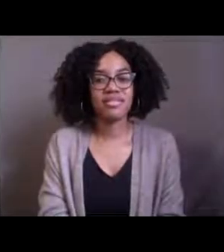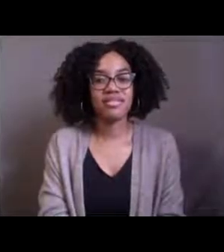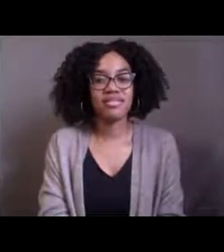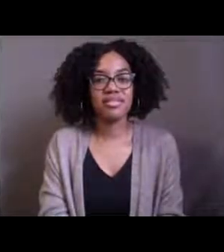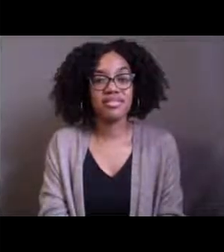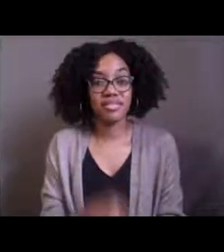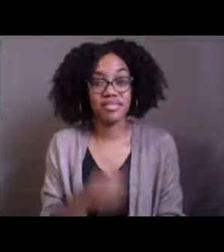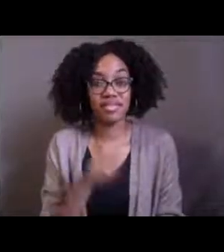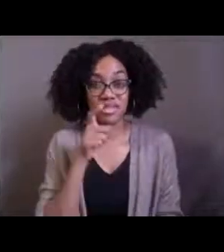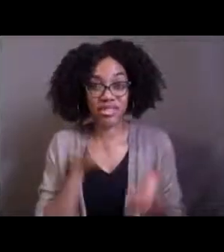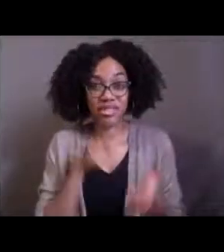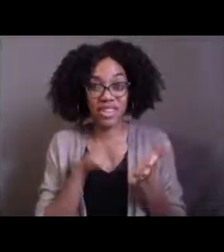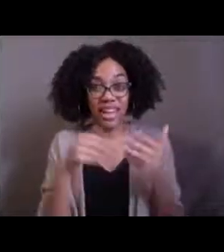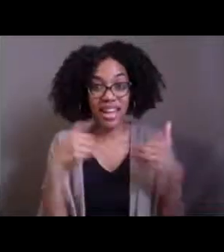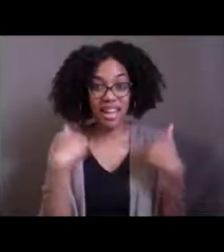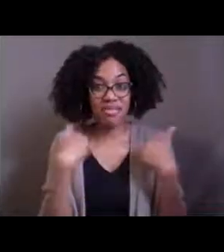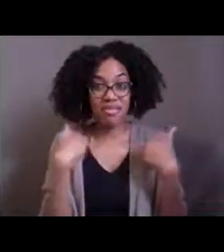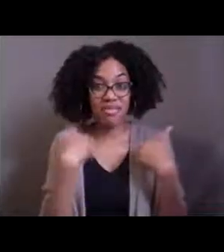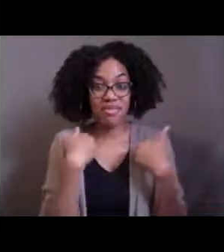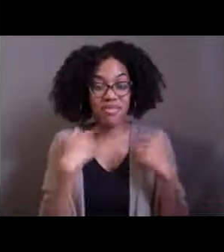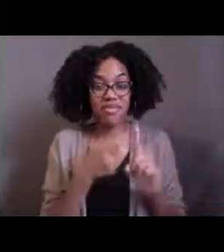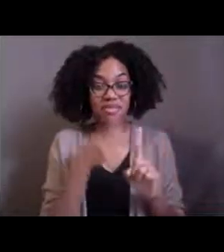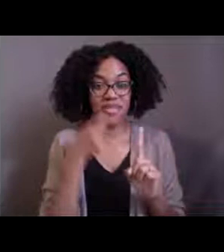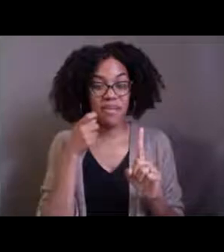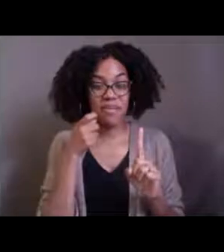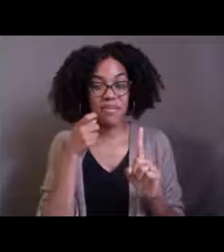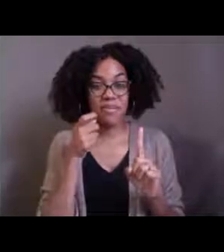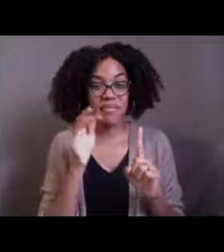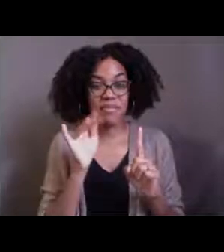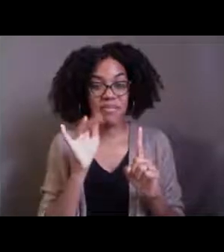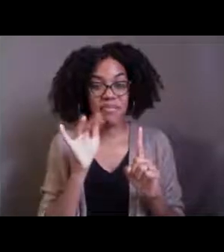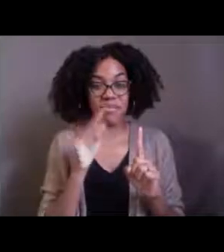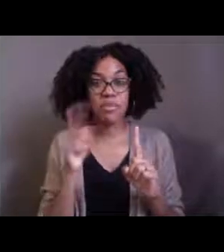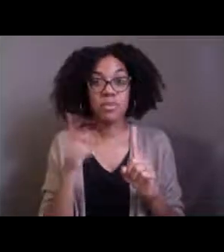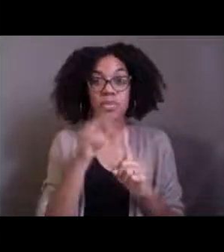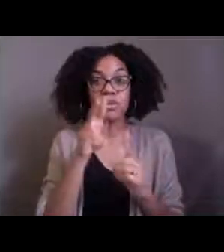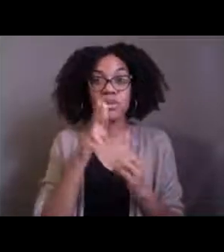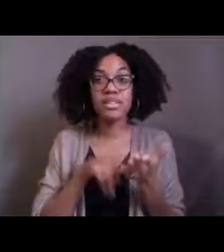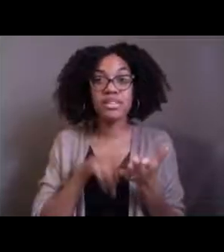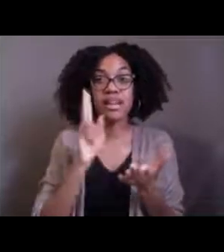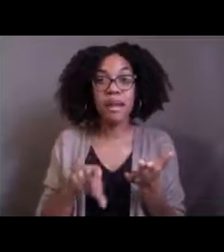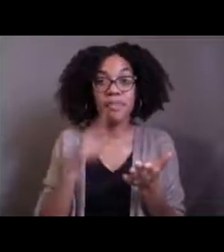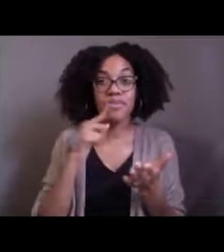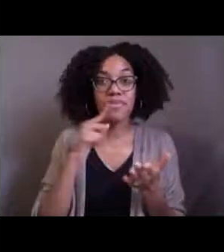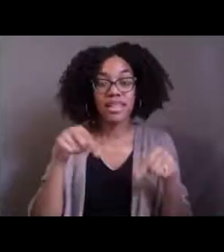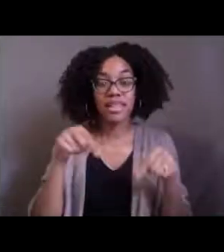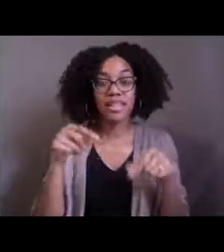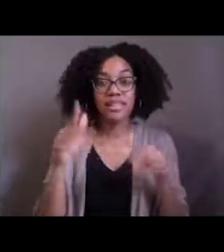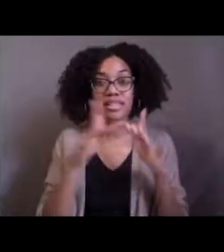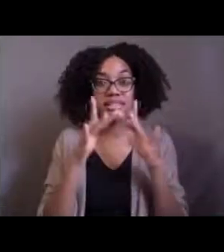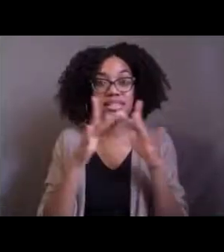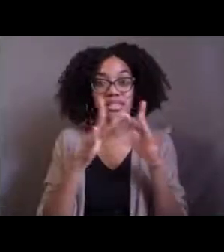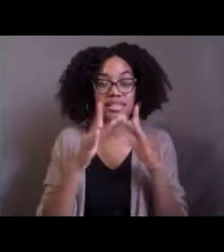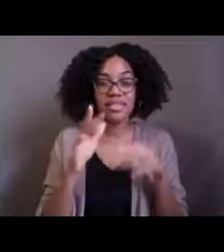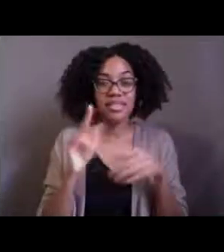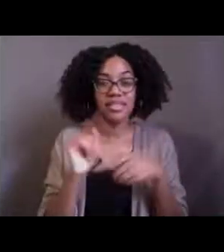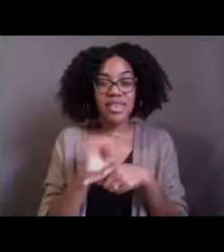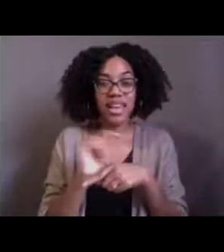from when you signed up for the webinar and we were advertising it and what do you think?